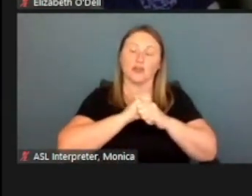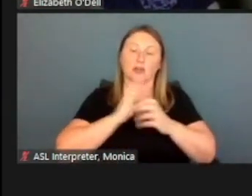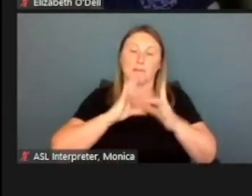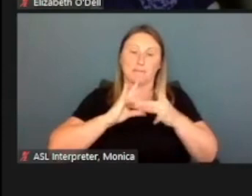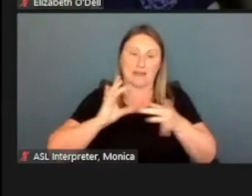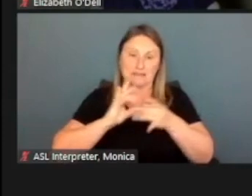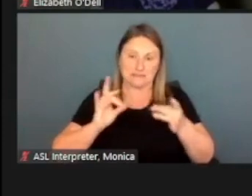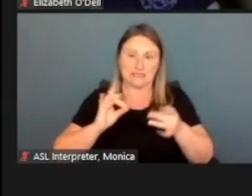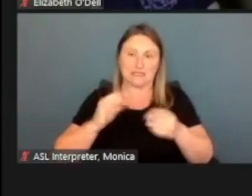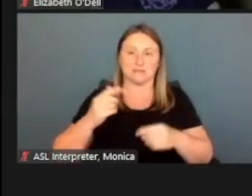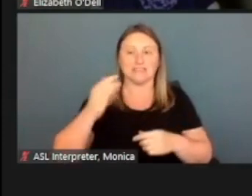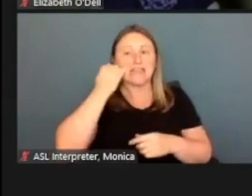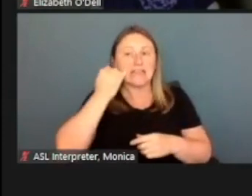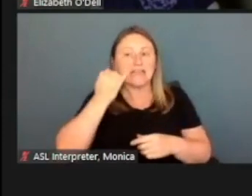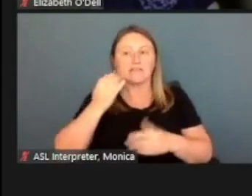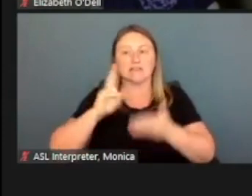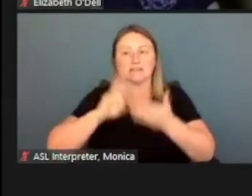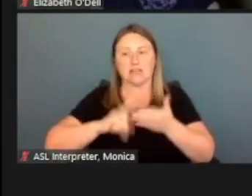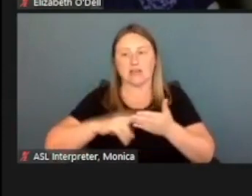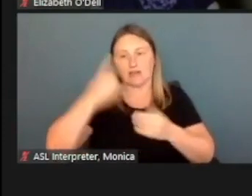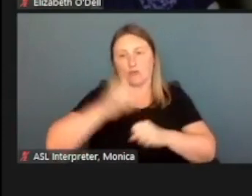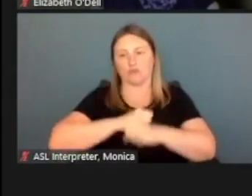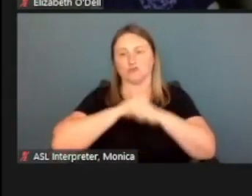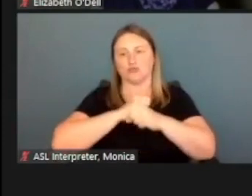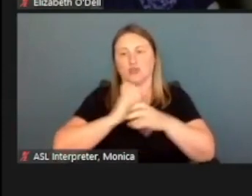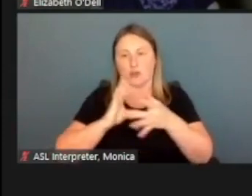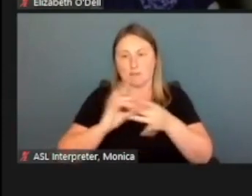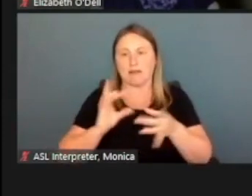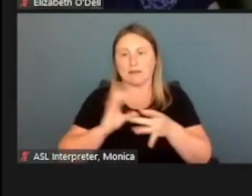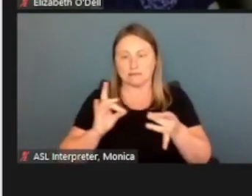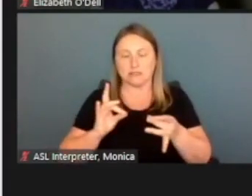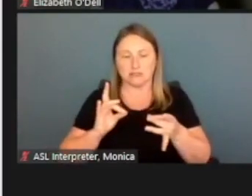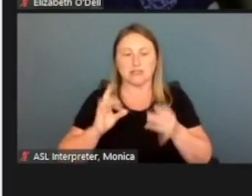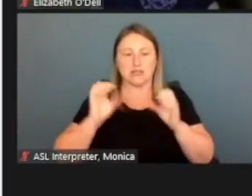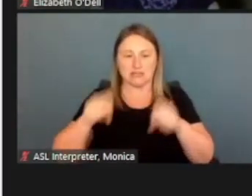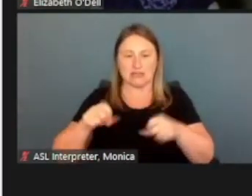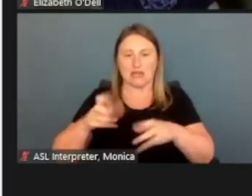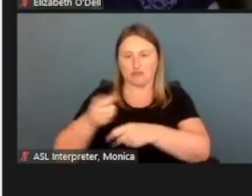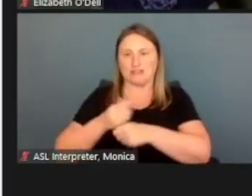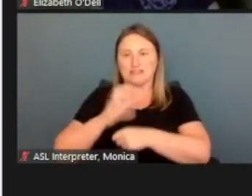if they signed up for secure messages, they can receive that text that,